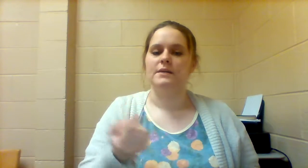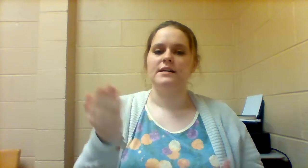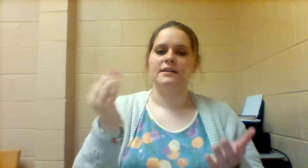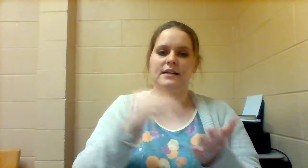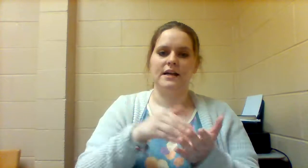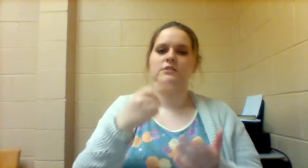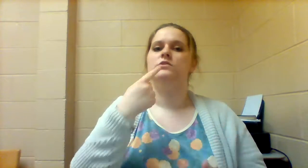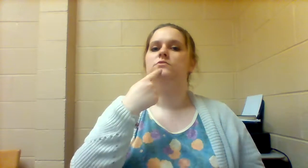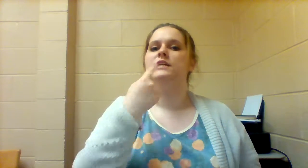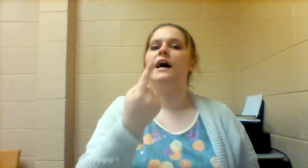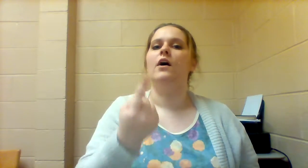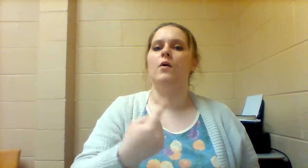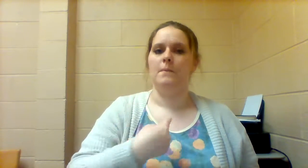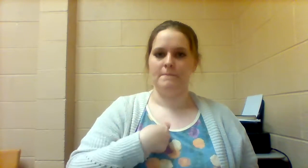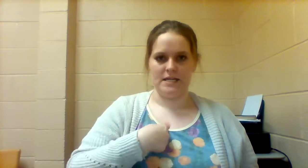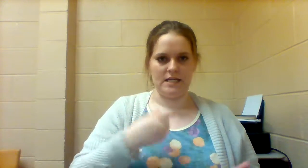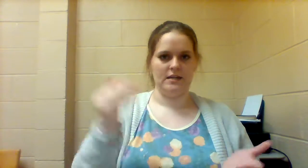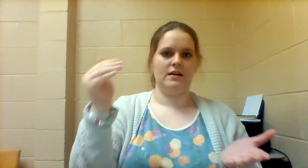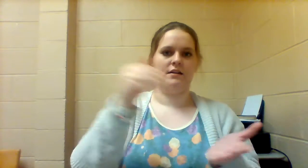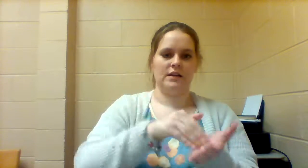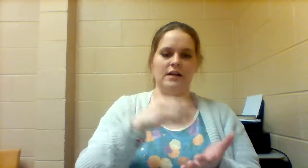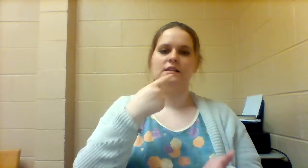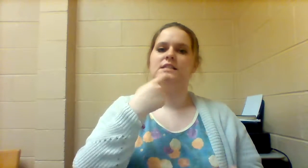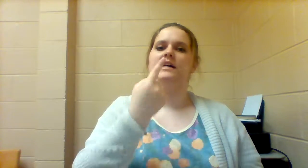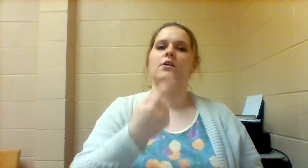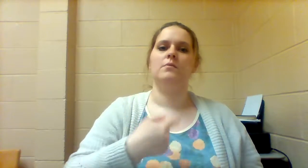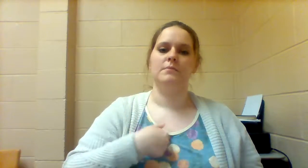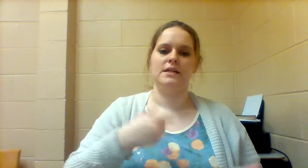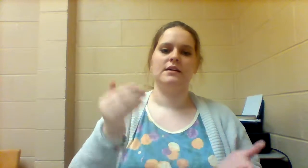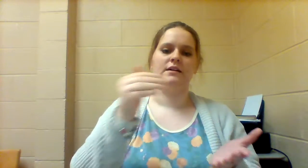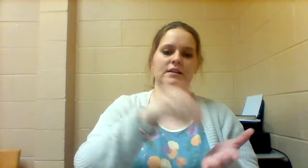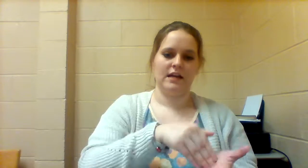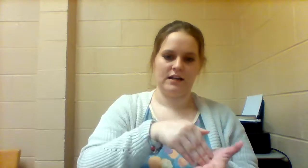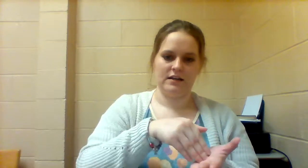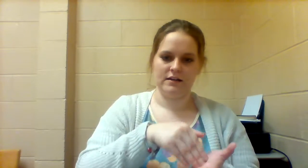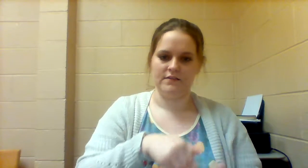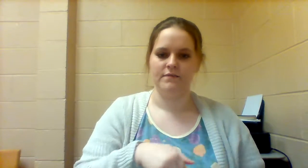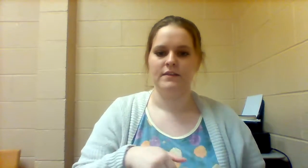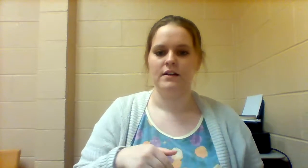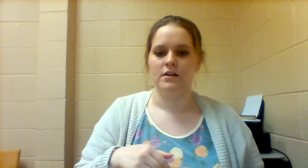TELL ME AGAIN, so TELL ME AGAIN, TELL ME AGAIN